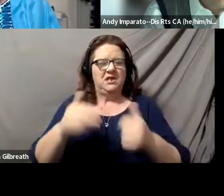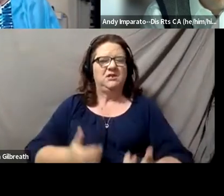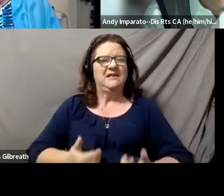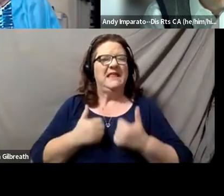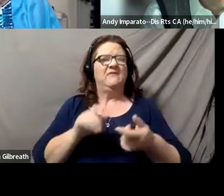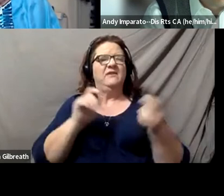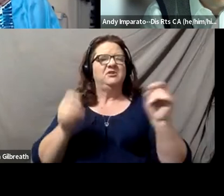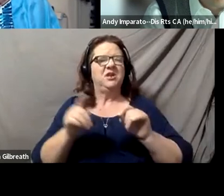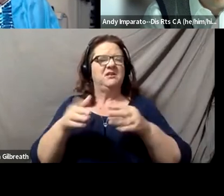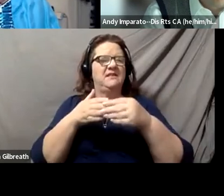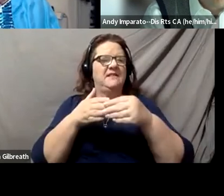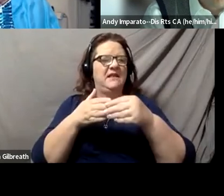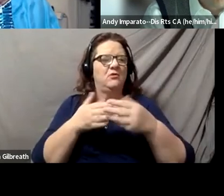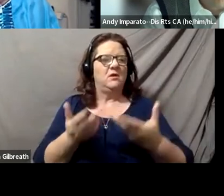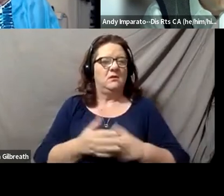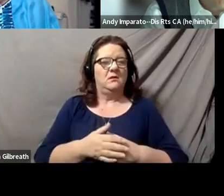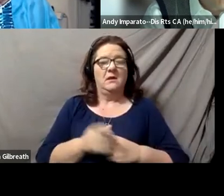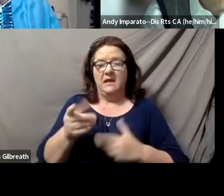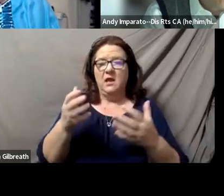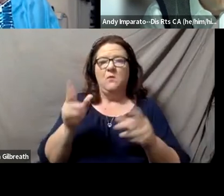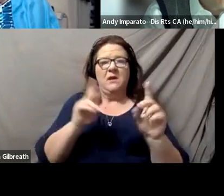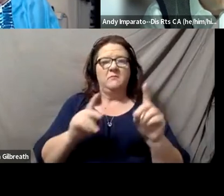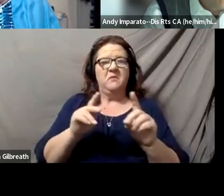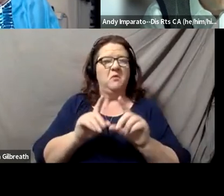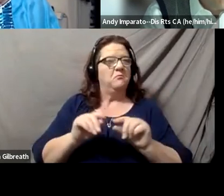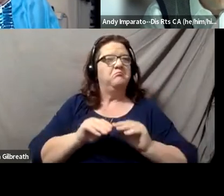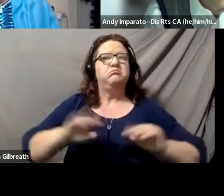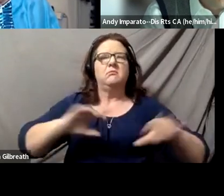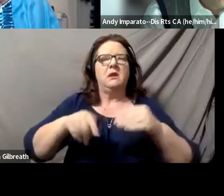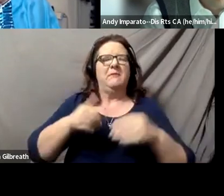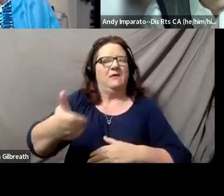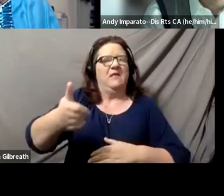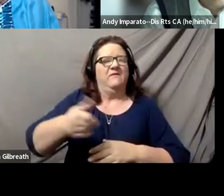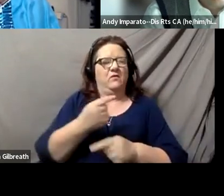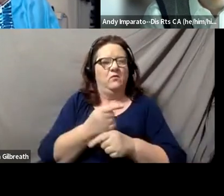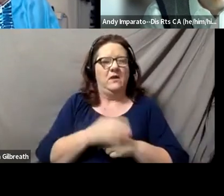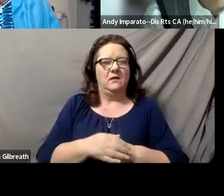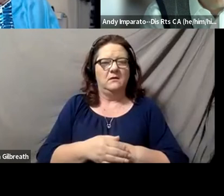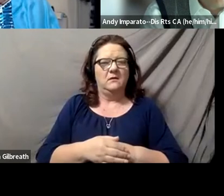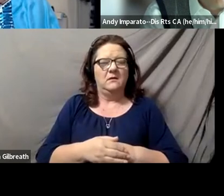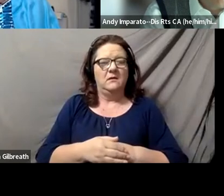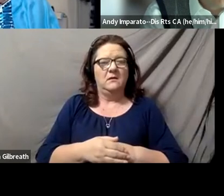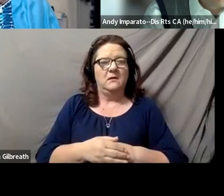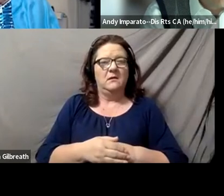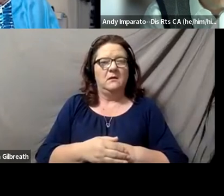and it was the thing that he wanted people to know about his university. So if we could get, whether it is the chancellor